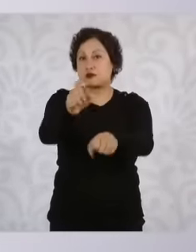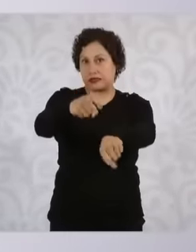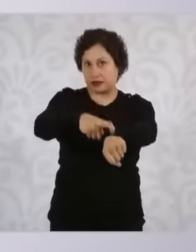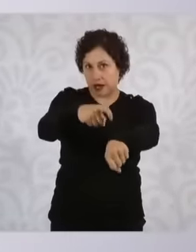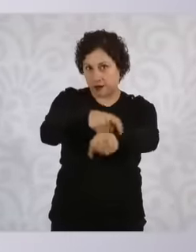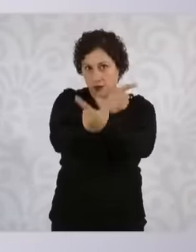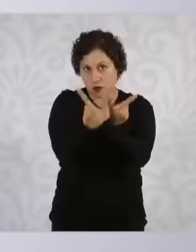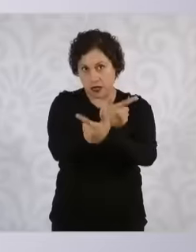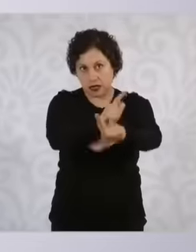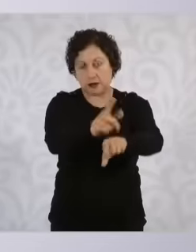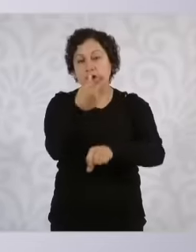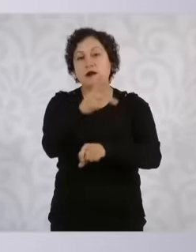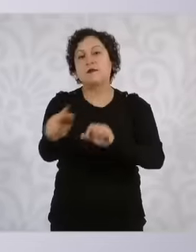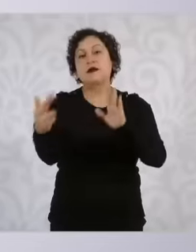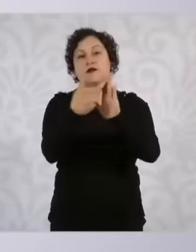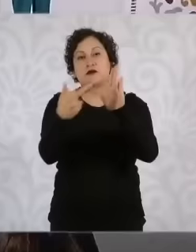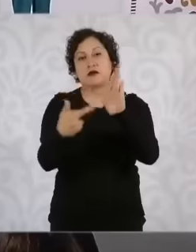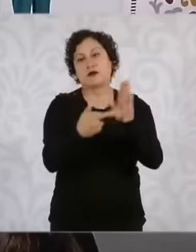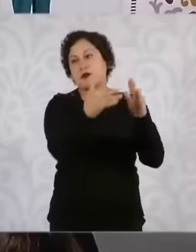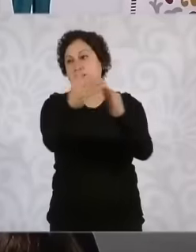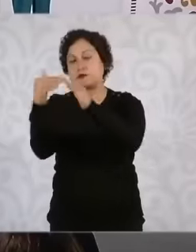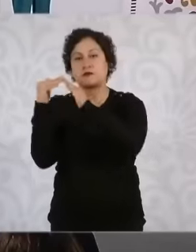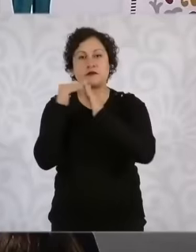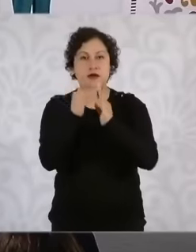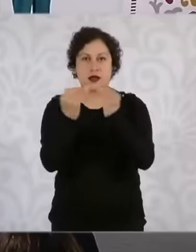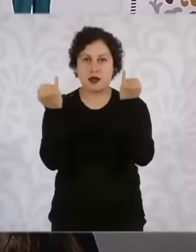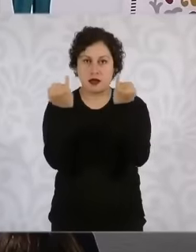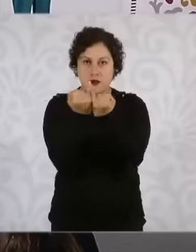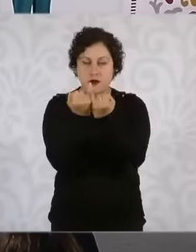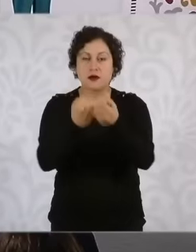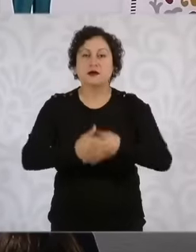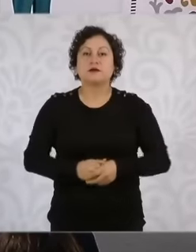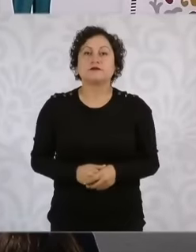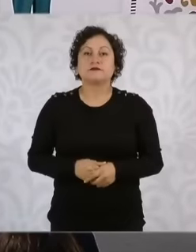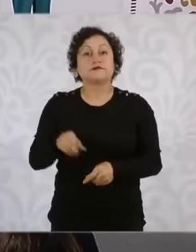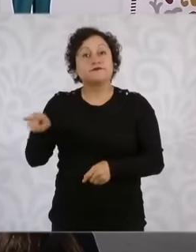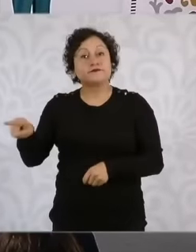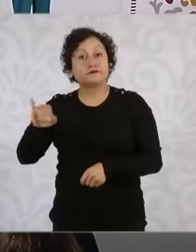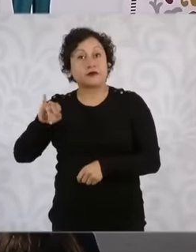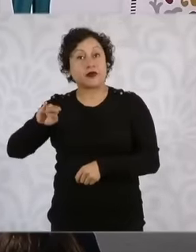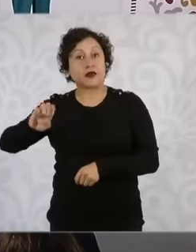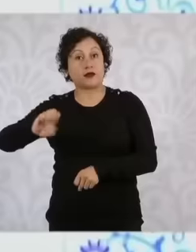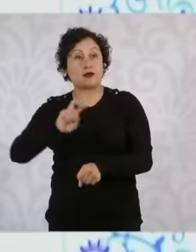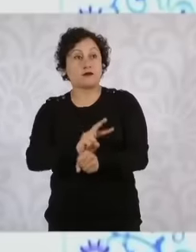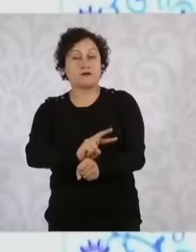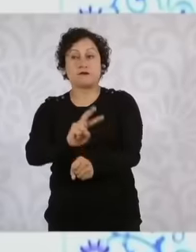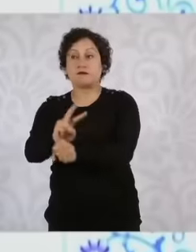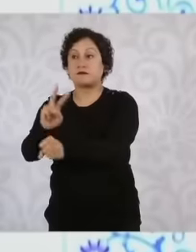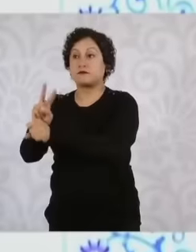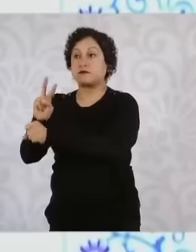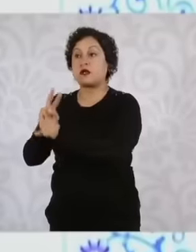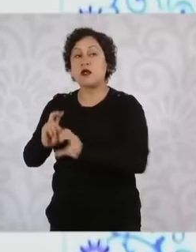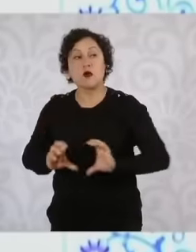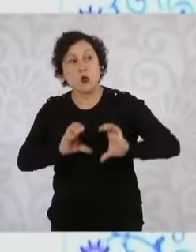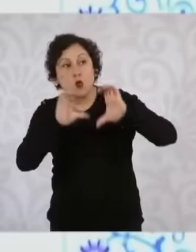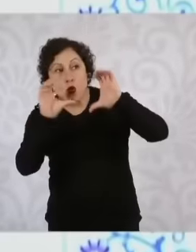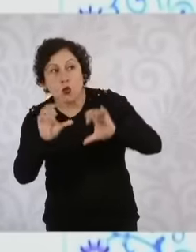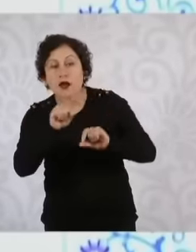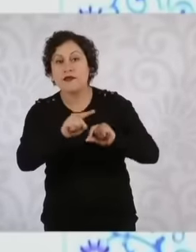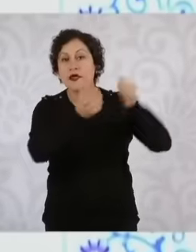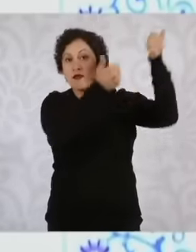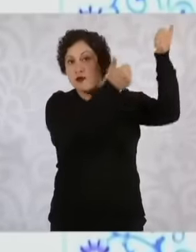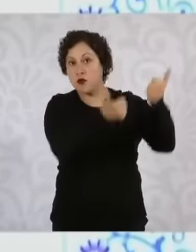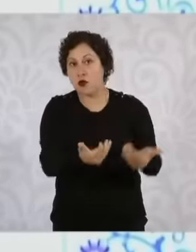conditions of equity, they must ensure that no person receives public or private financing in